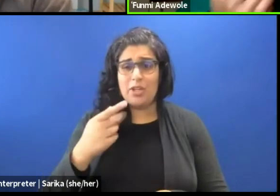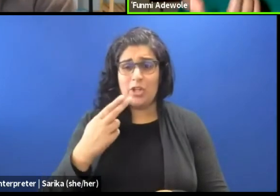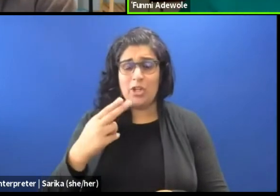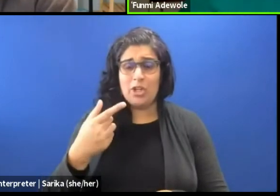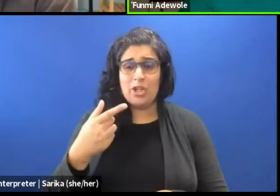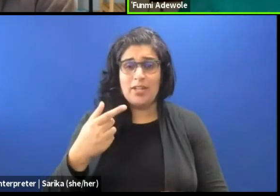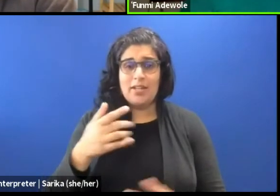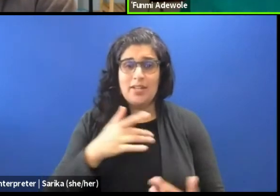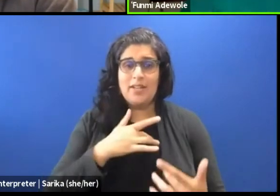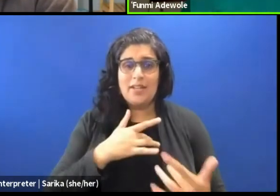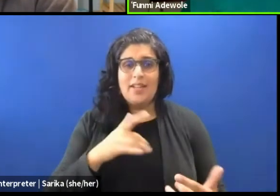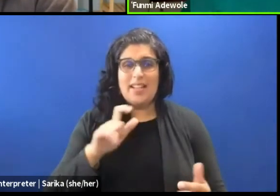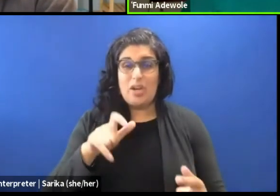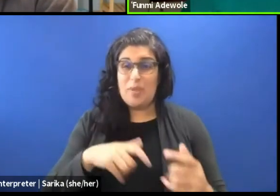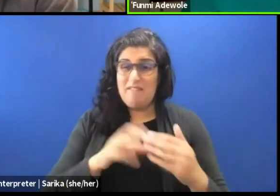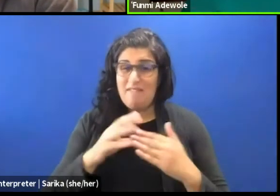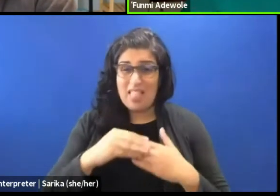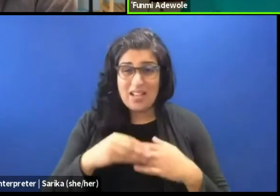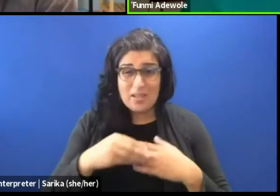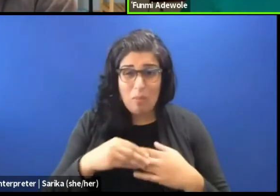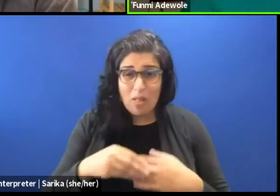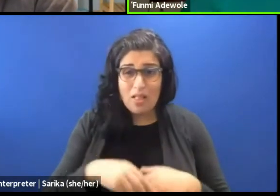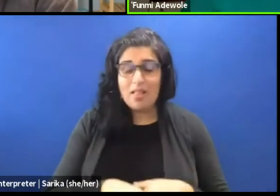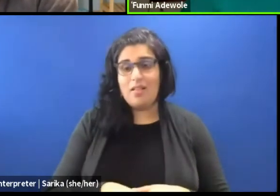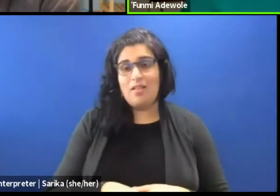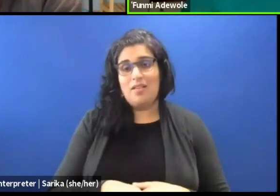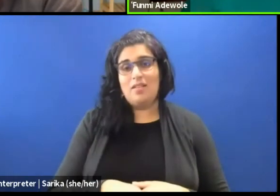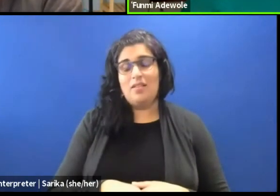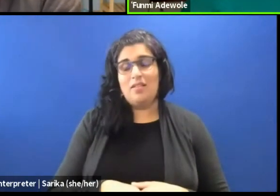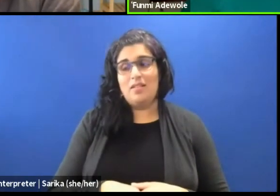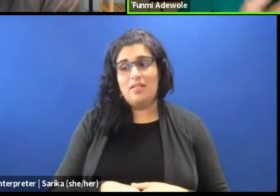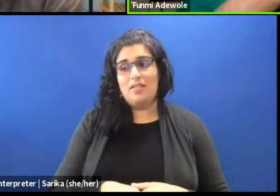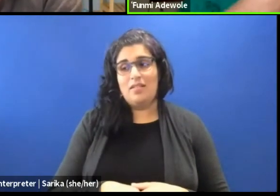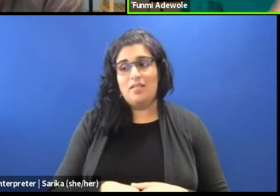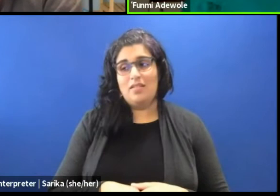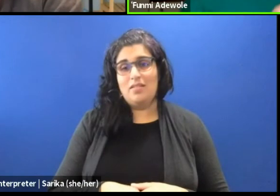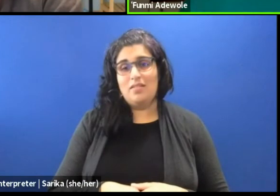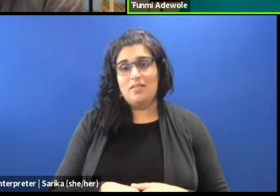to be very flexible in that what company A